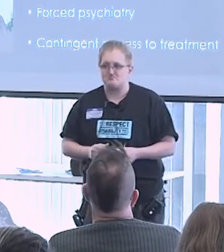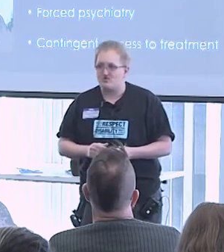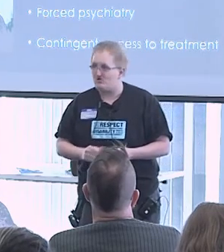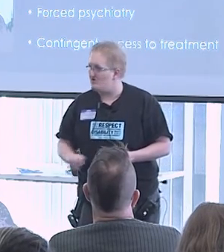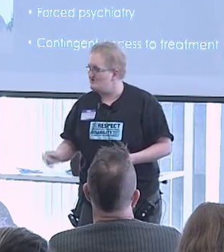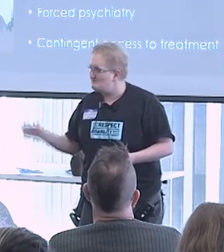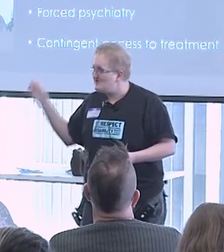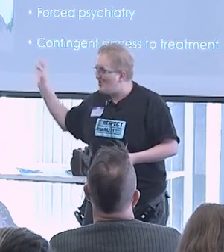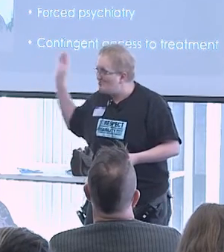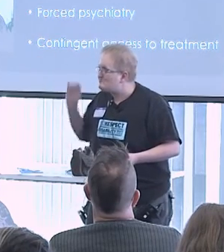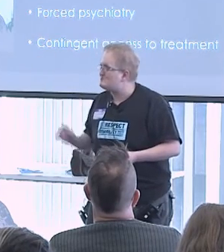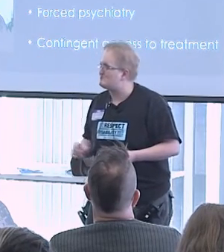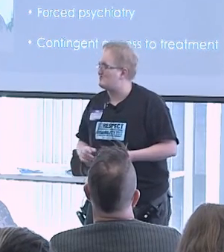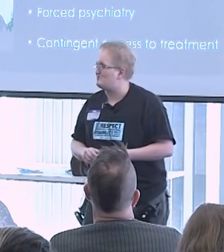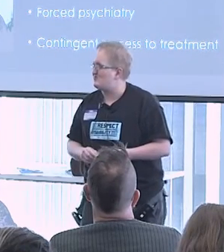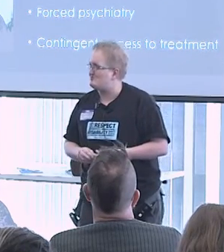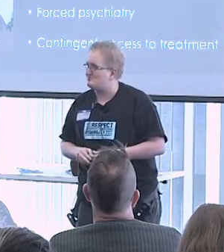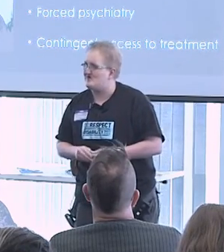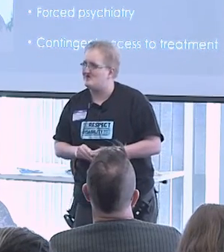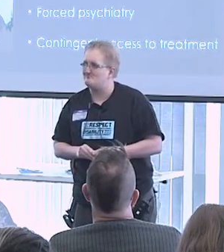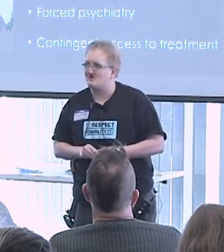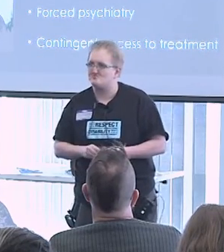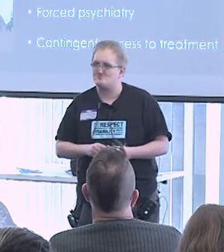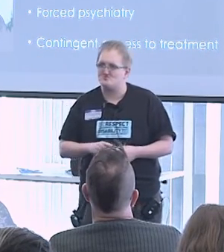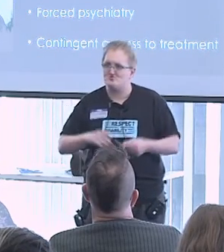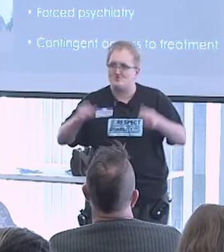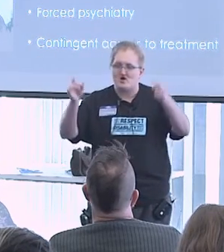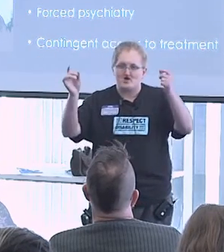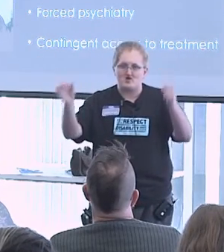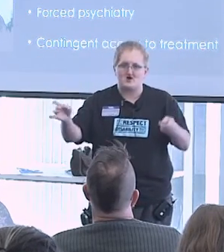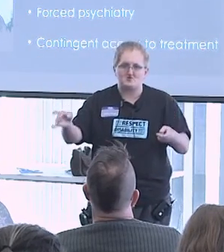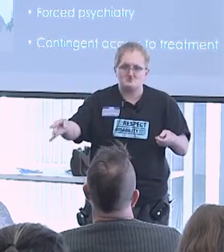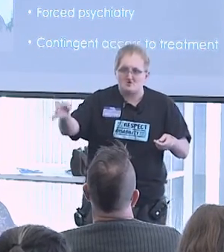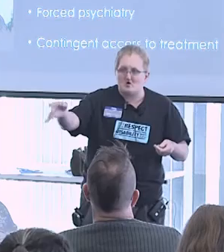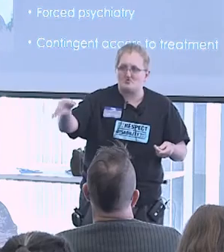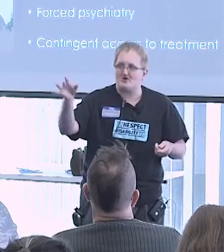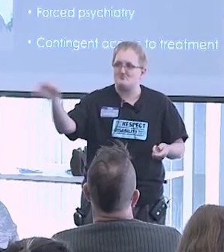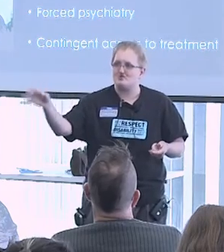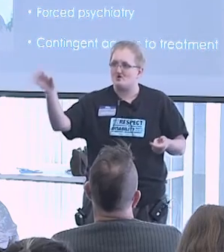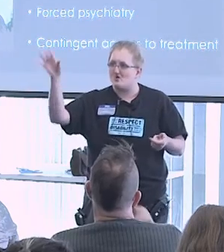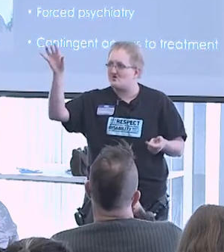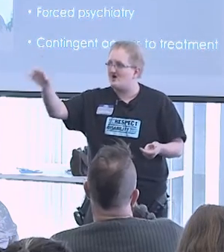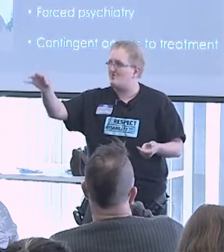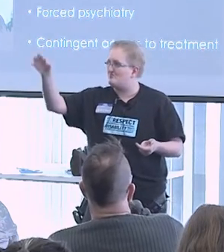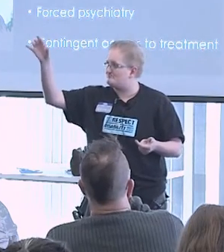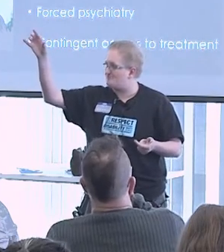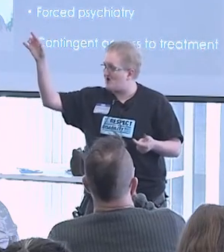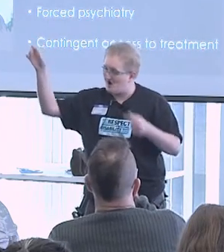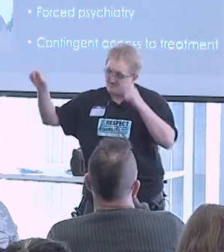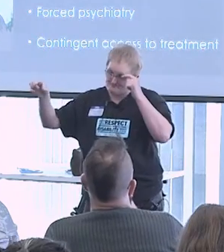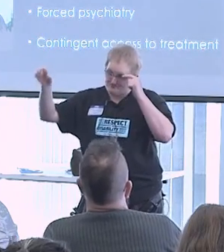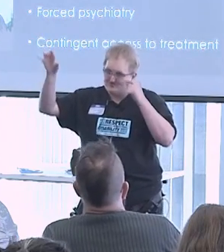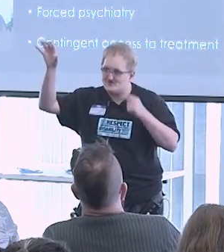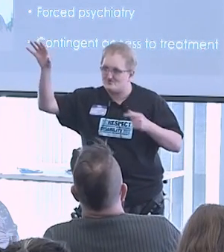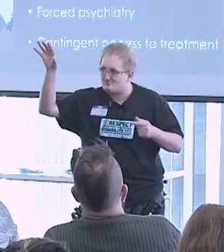And also in Britain, they were taking measures to enact a law that would allow the loss of welfare benefits